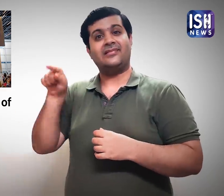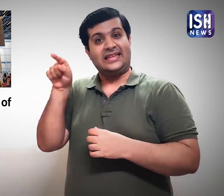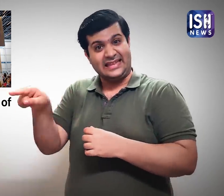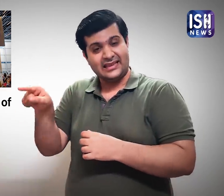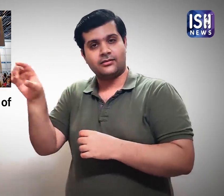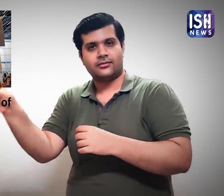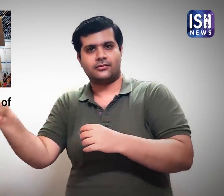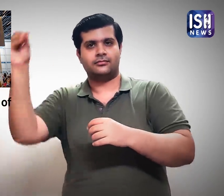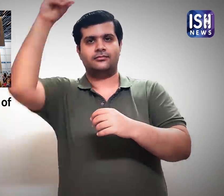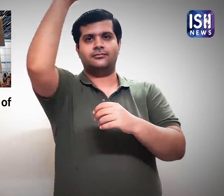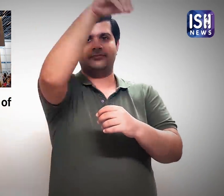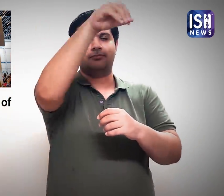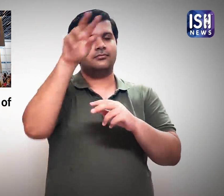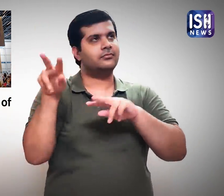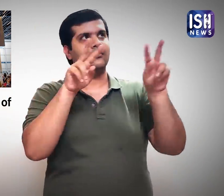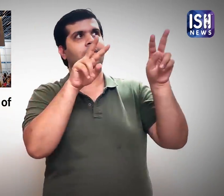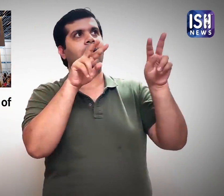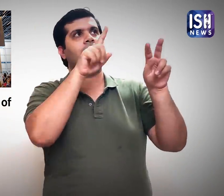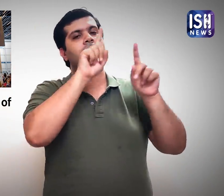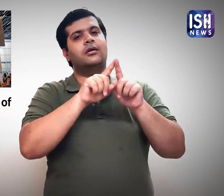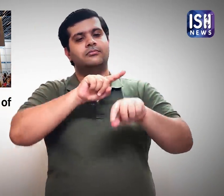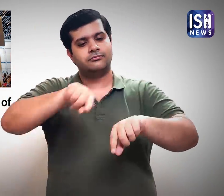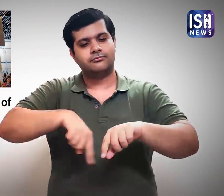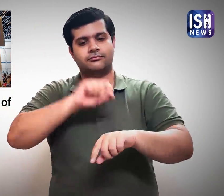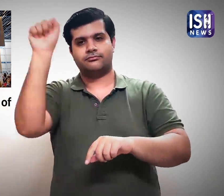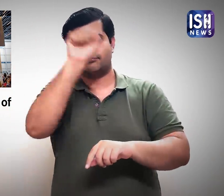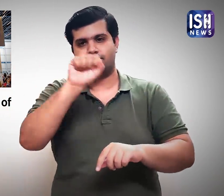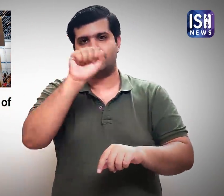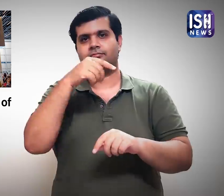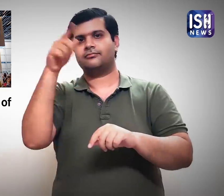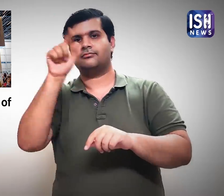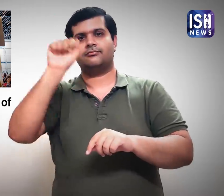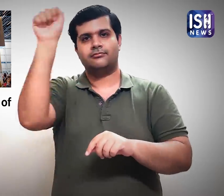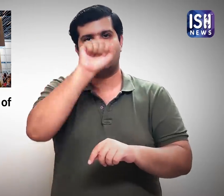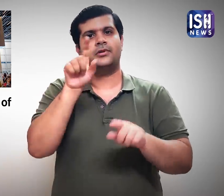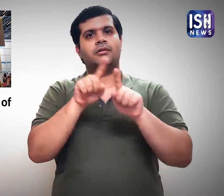I showcased them painting the minutes of the clock,